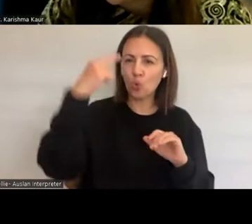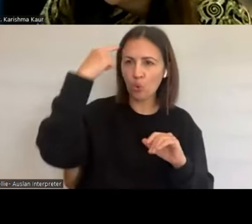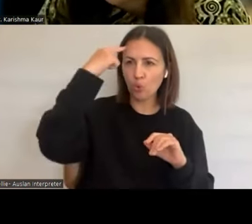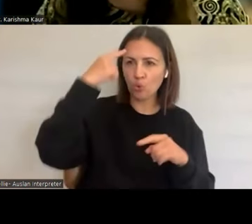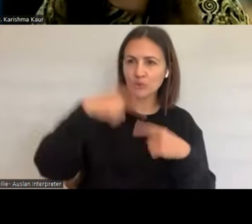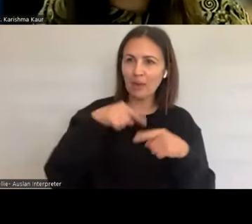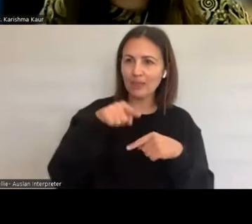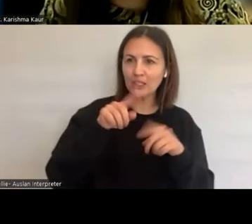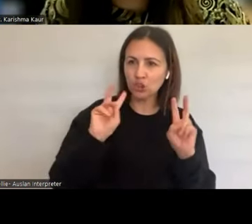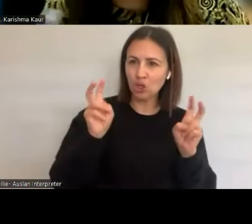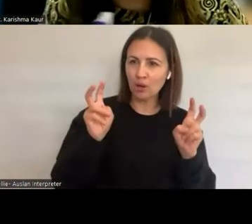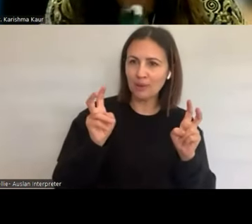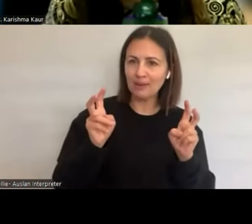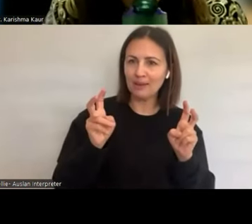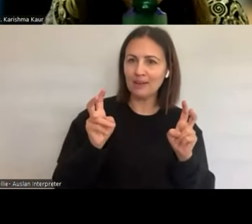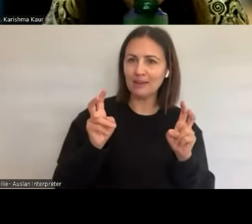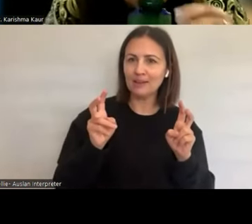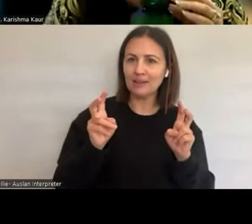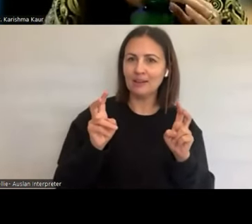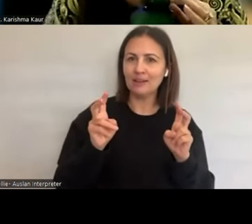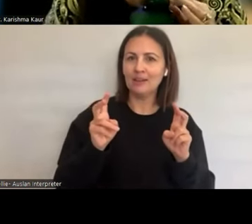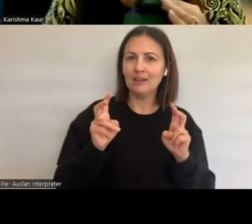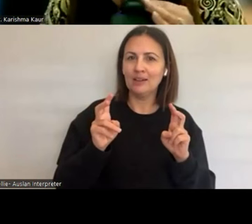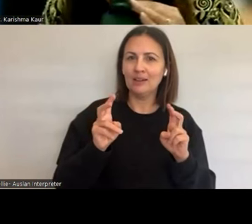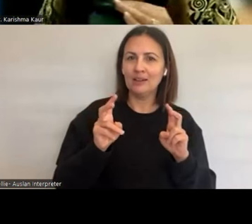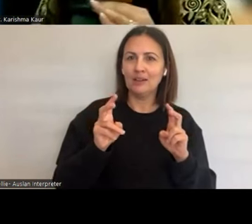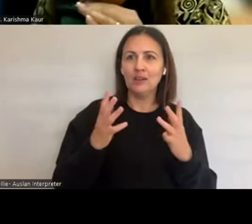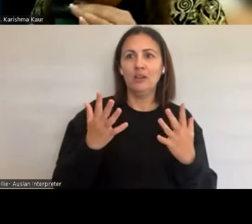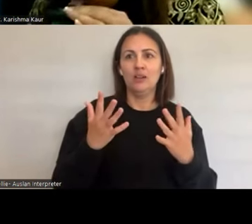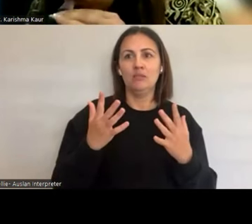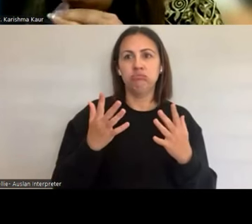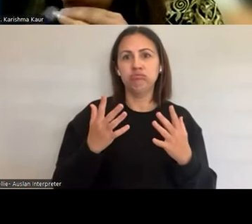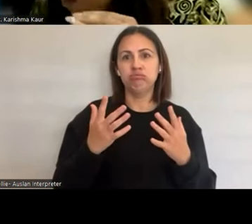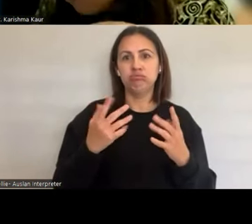You know, there's all those, all those different layers and just stigma. This is